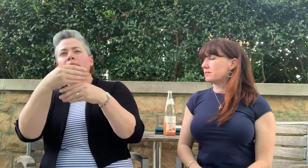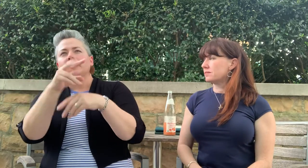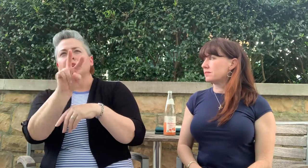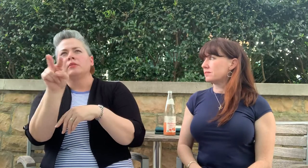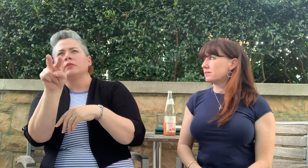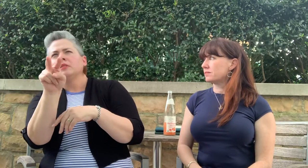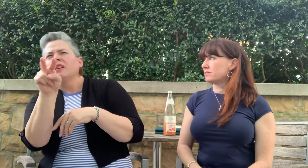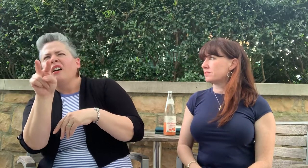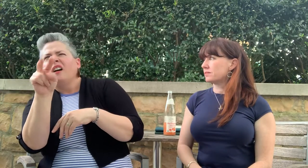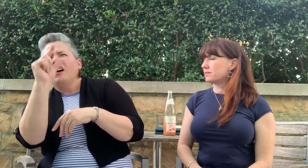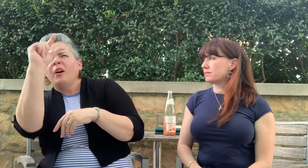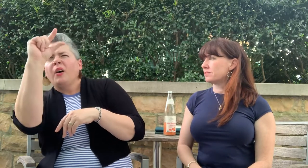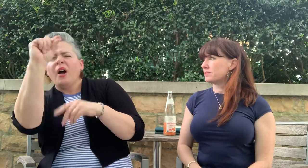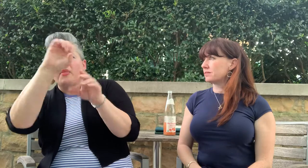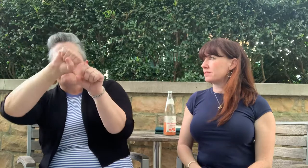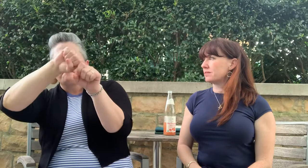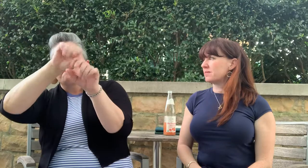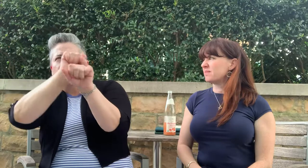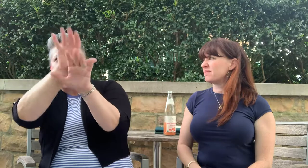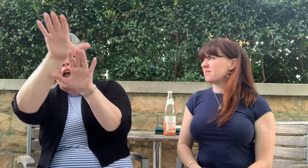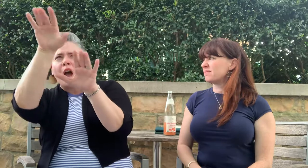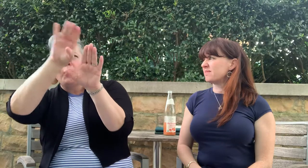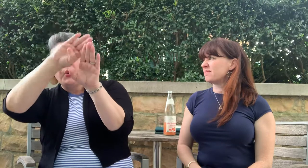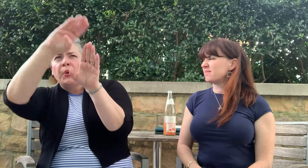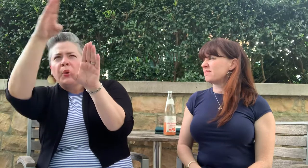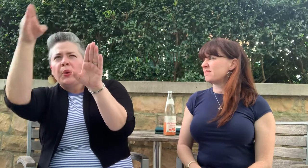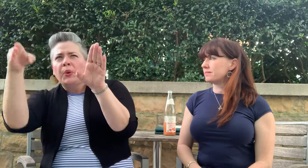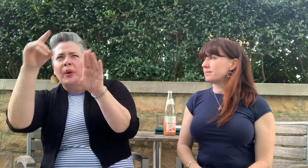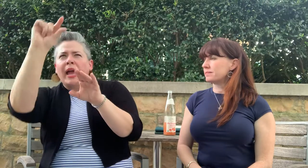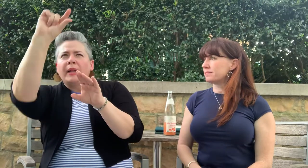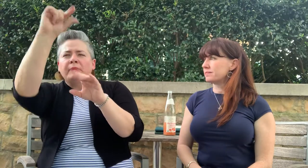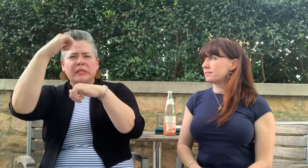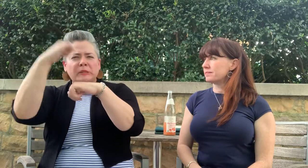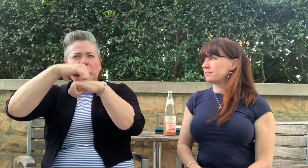I looked out the window behind her and I could see